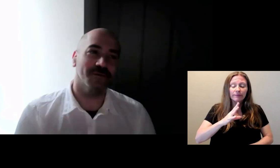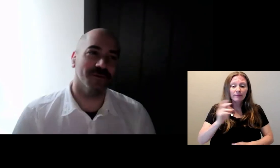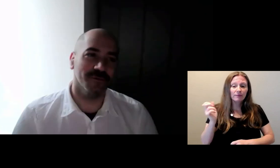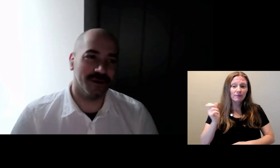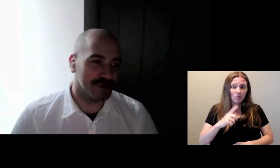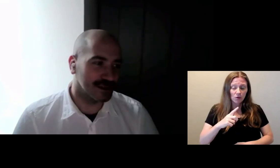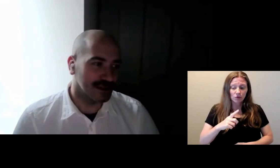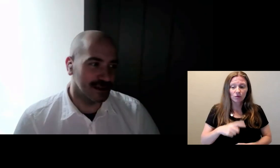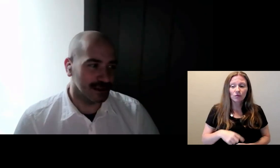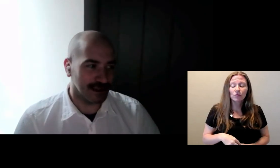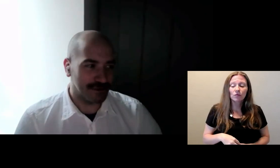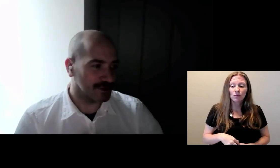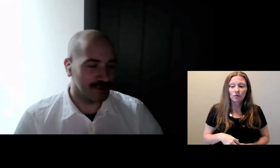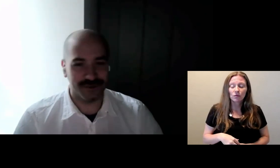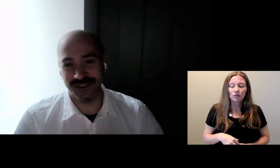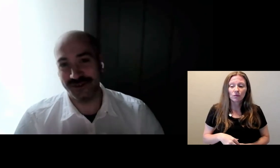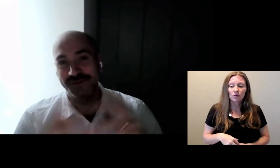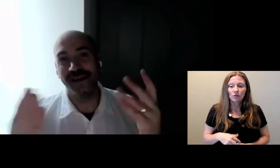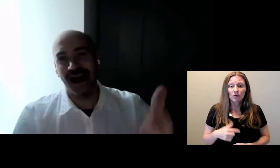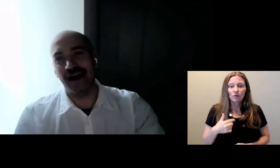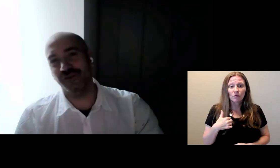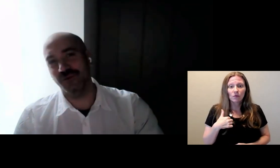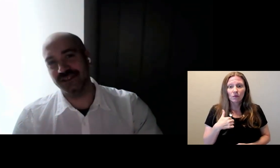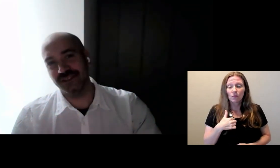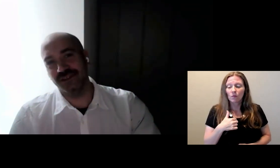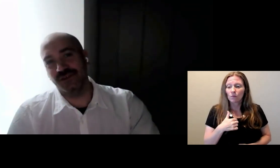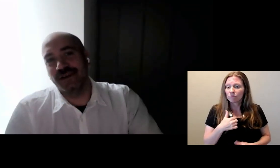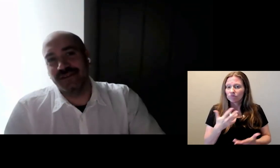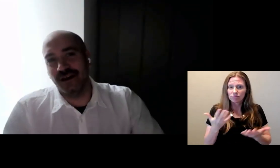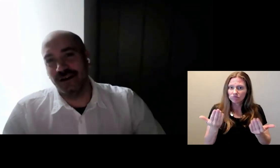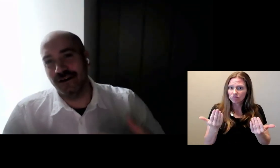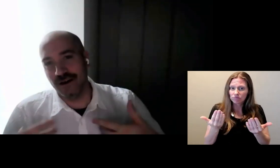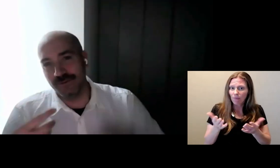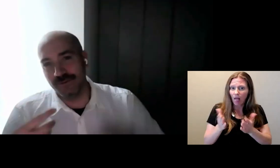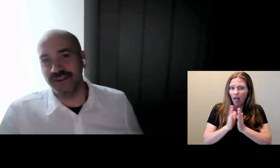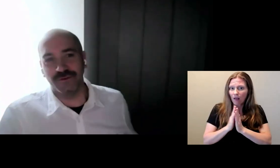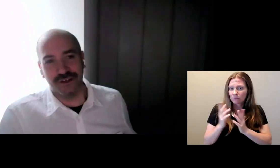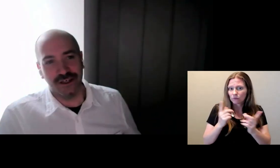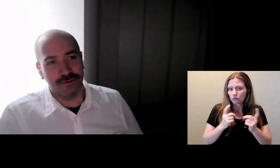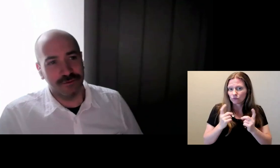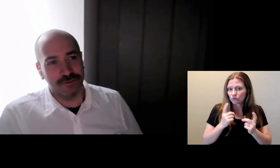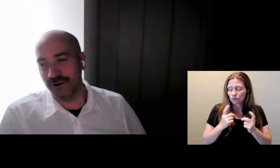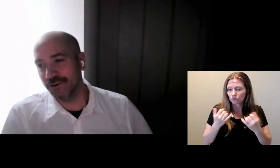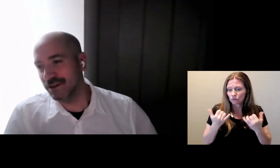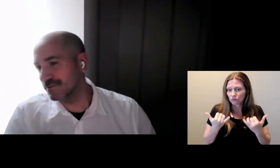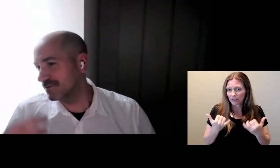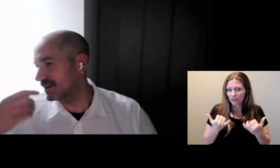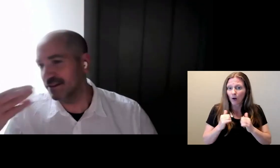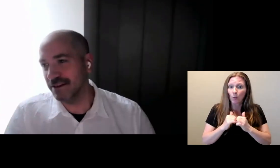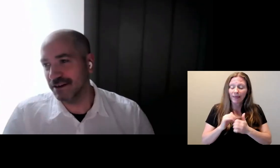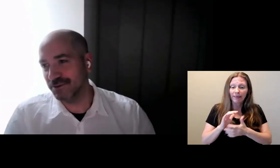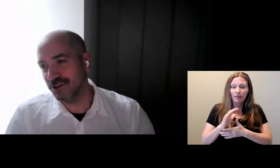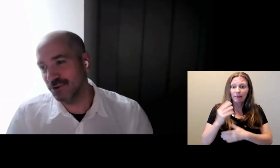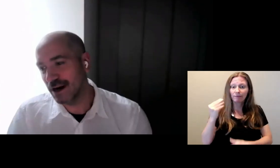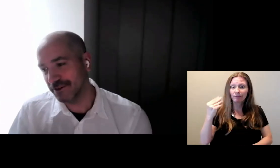We would love for you to ask your question too with your video. So it's up to you.